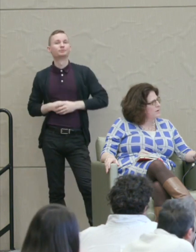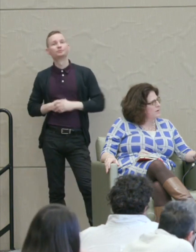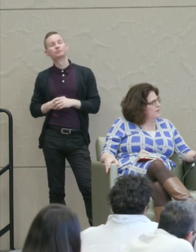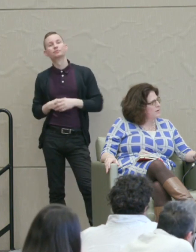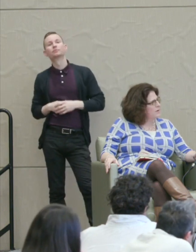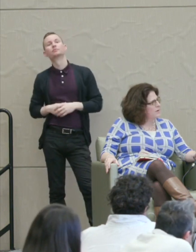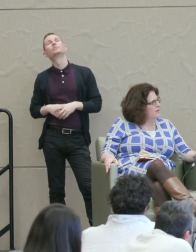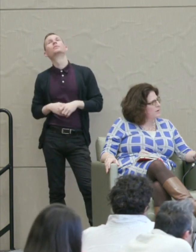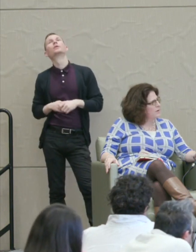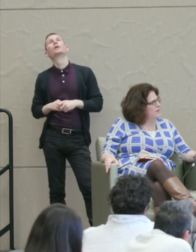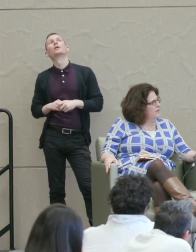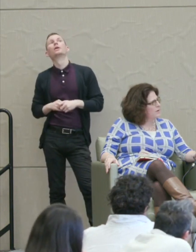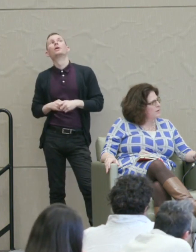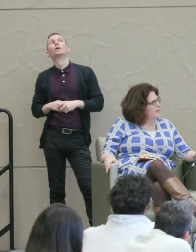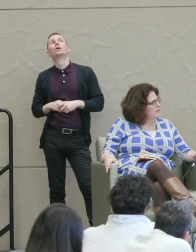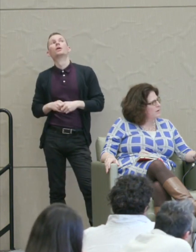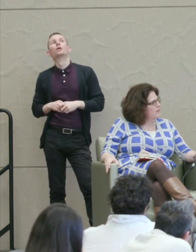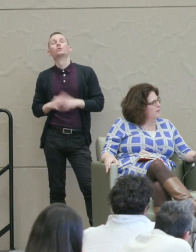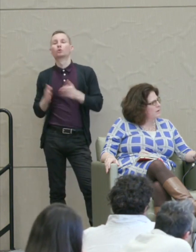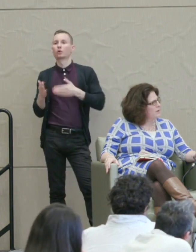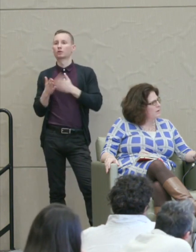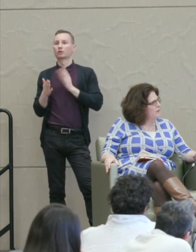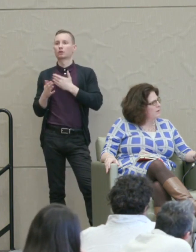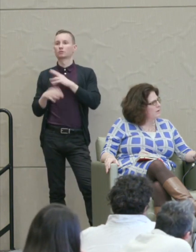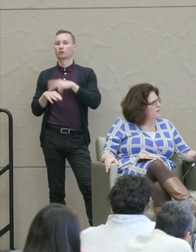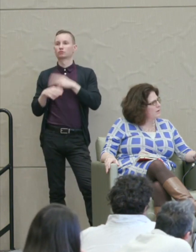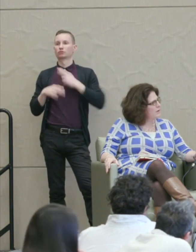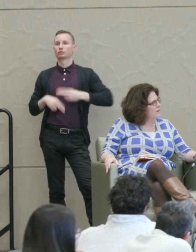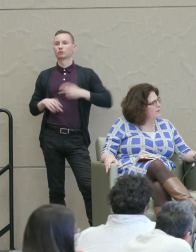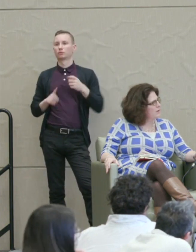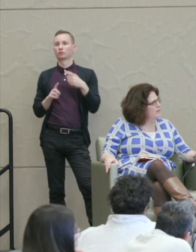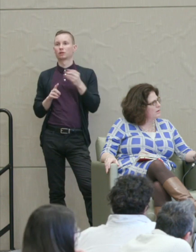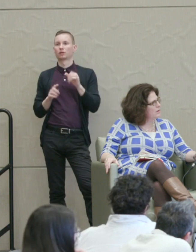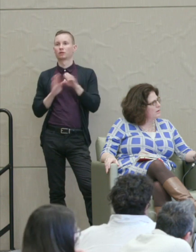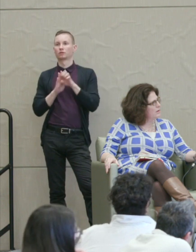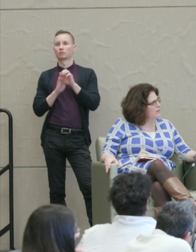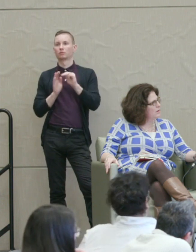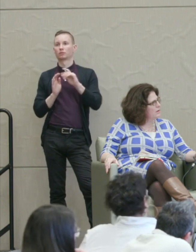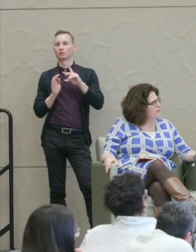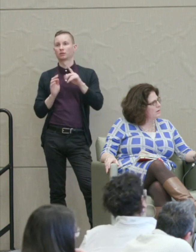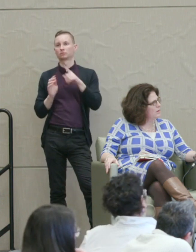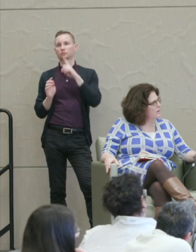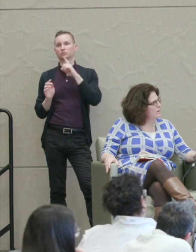Susan Poser: Just about going against our natural human impulse and the example that Martin Luther King really didn't have a choice except to be-